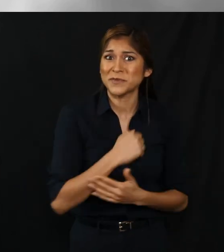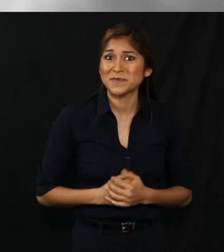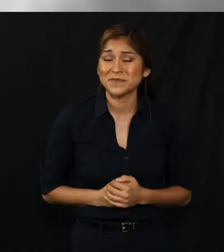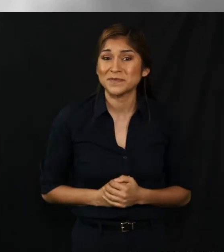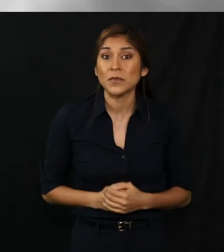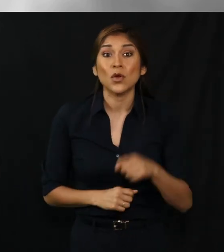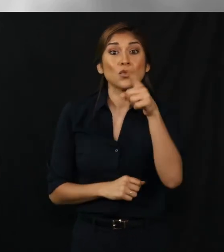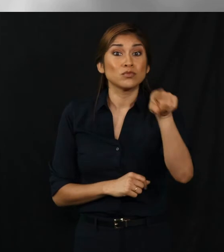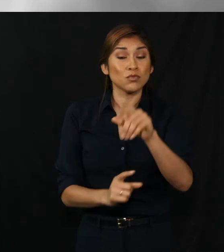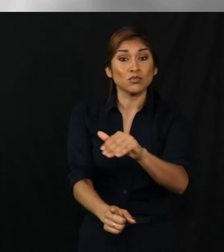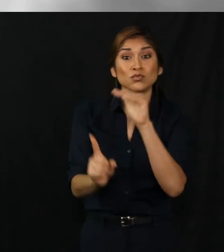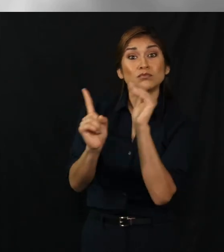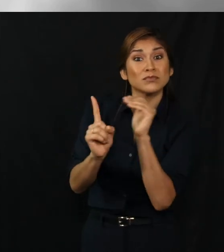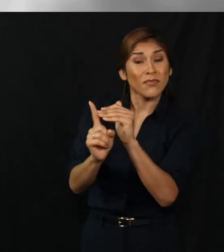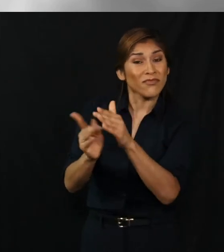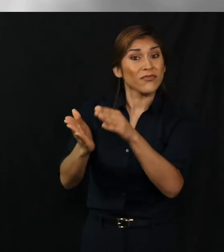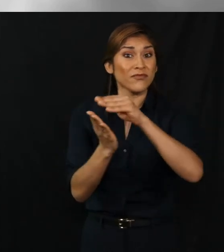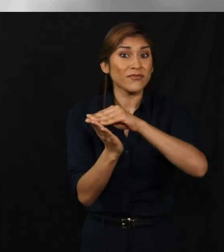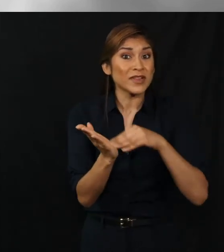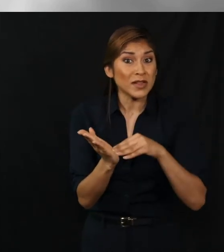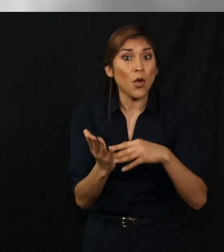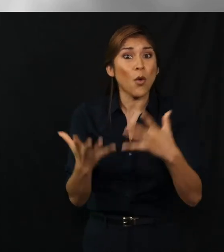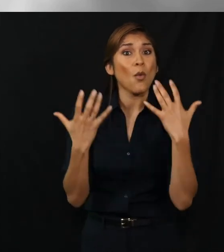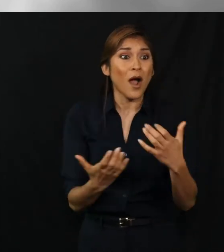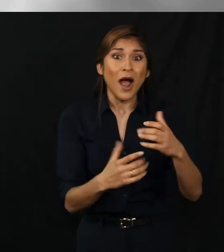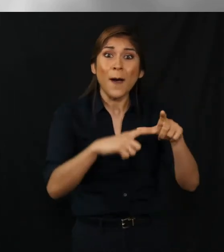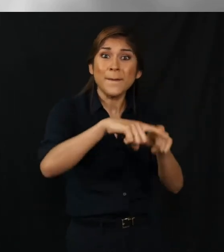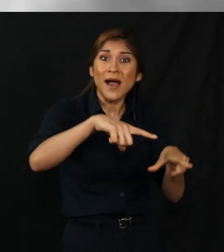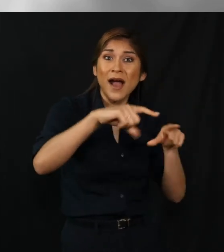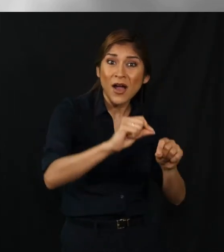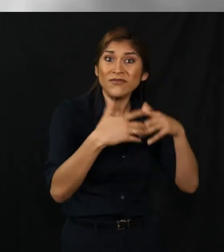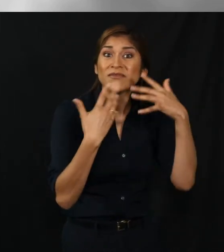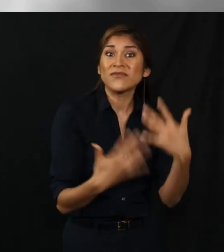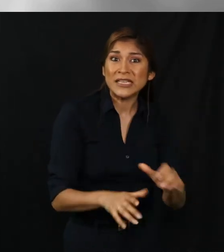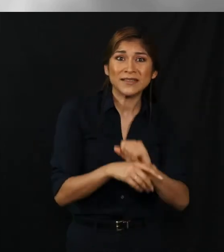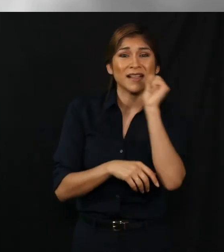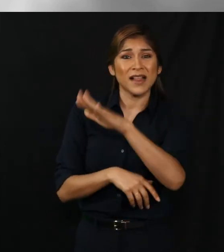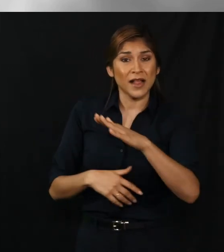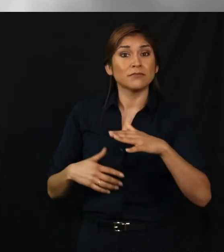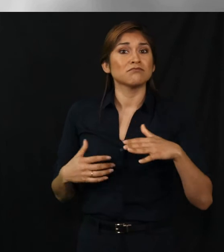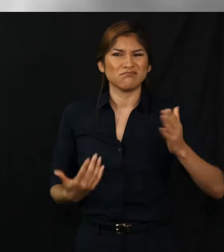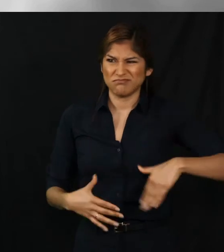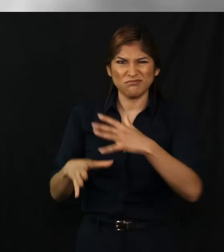believe in what you believe and want to see in our communities in Georgia and in our country.